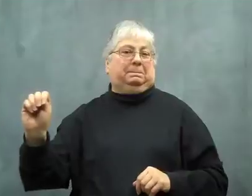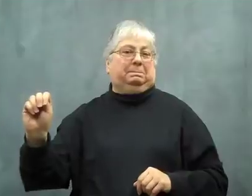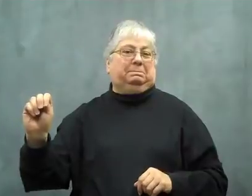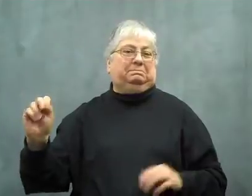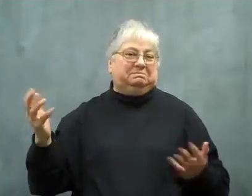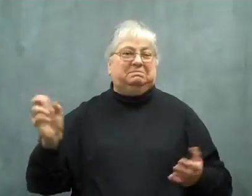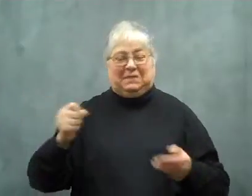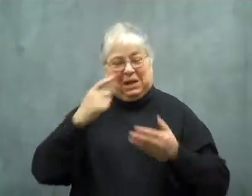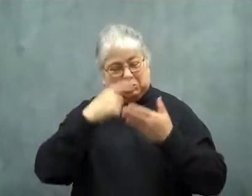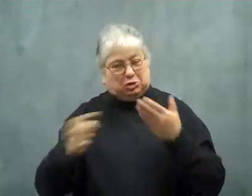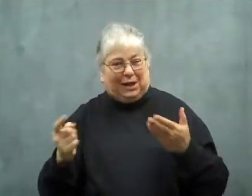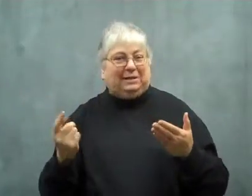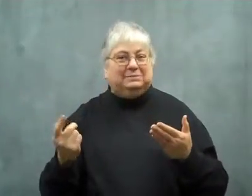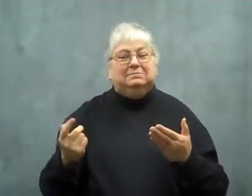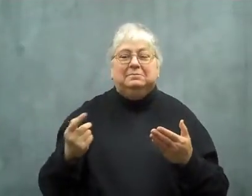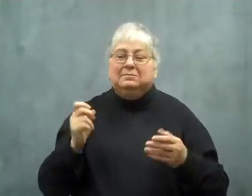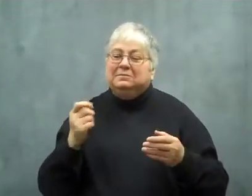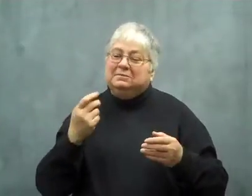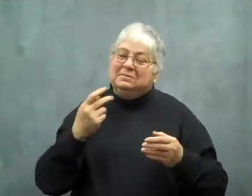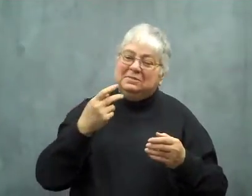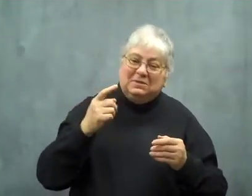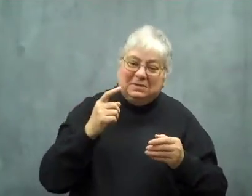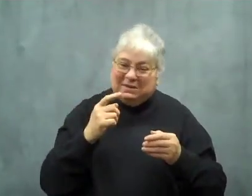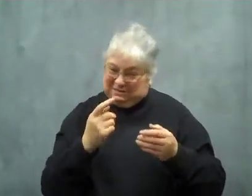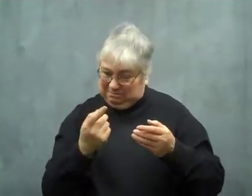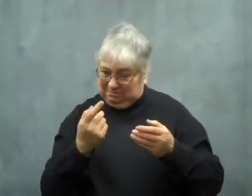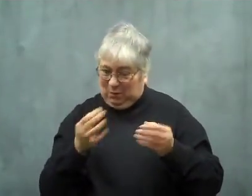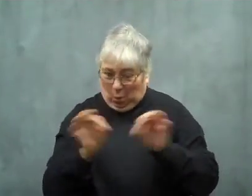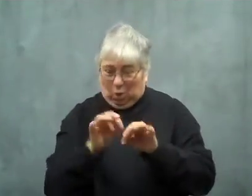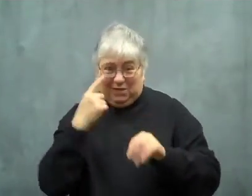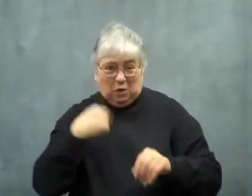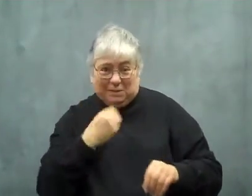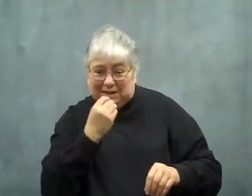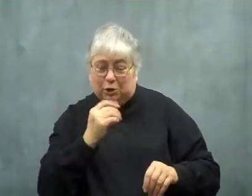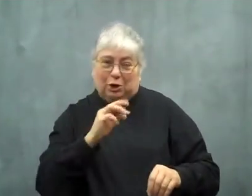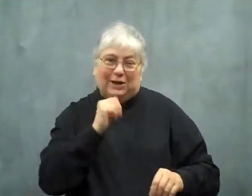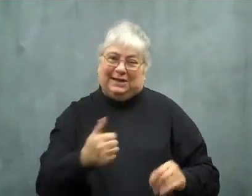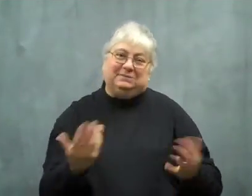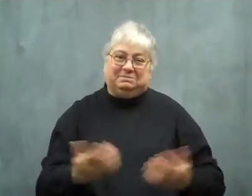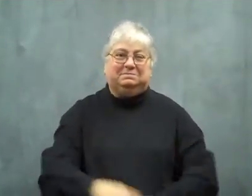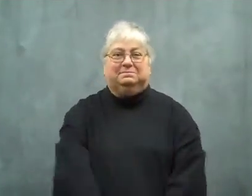You can check and see if a product is worth eating or not.